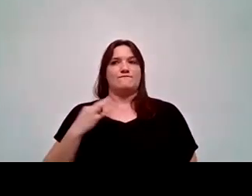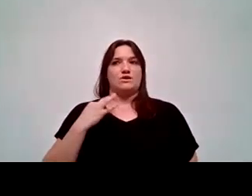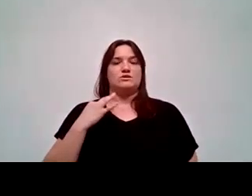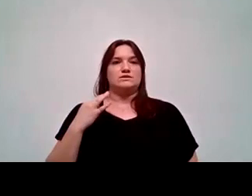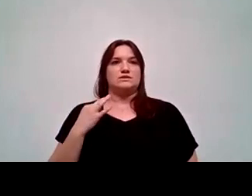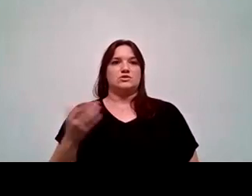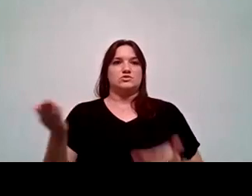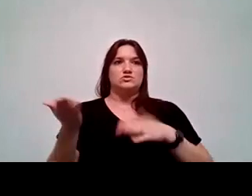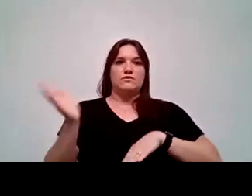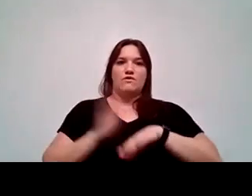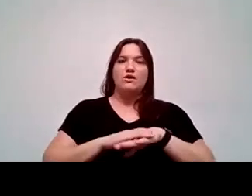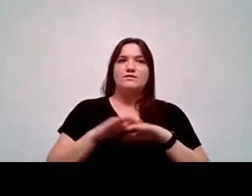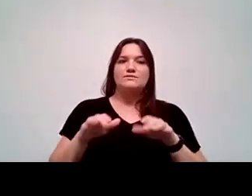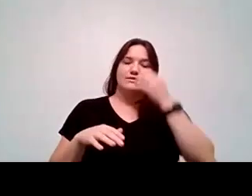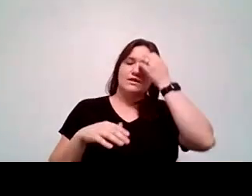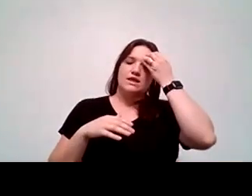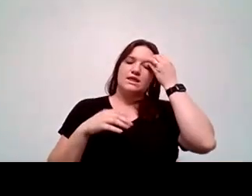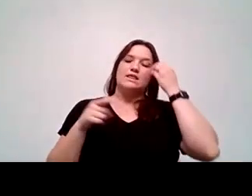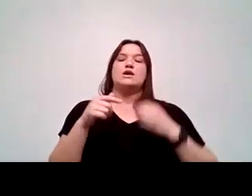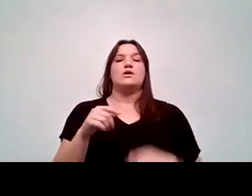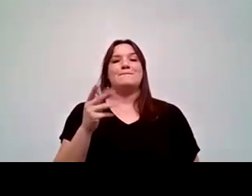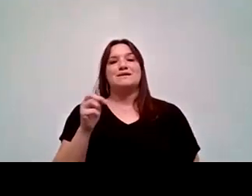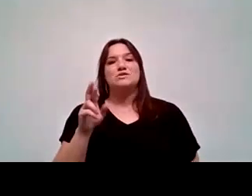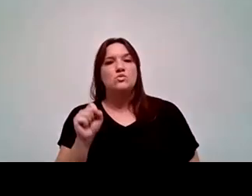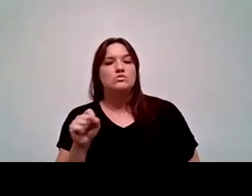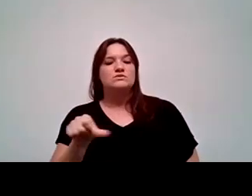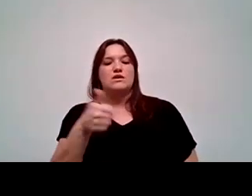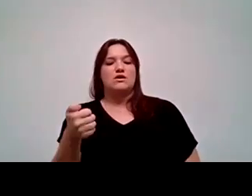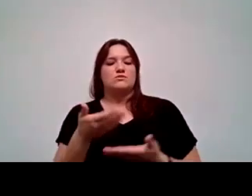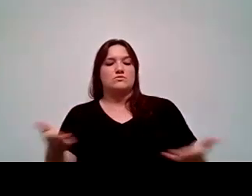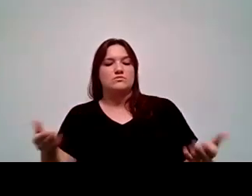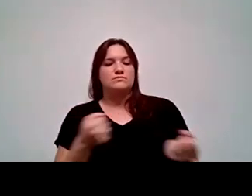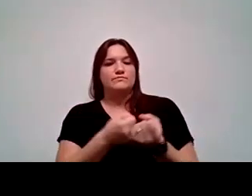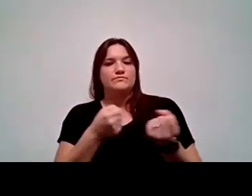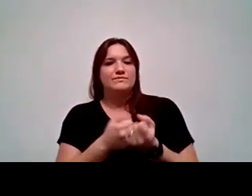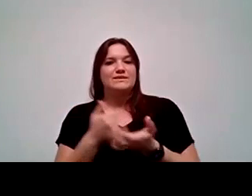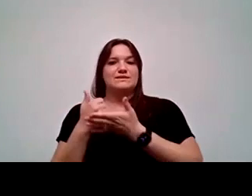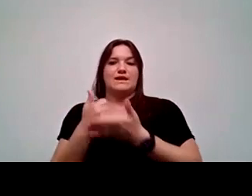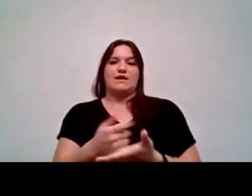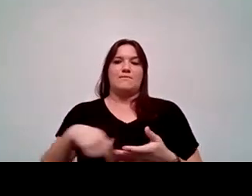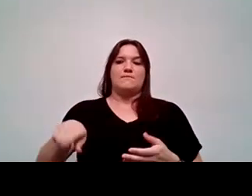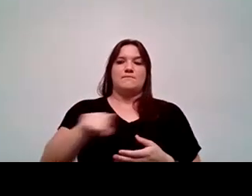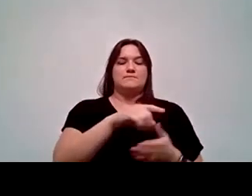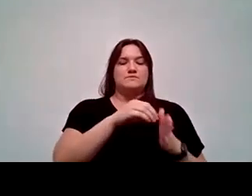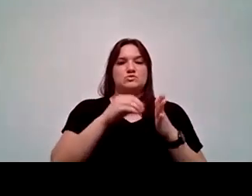committee are serving as mentors and other resources to connect our students into the communities that they live in and that they serve.